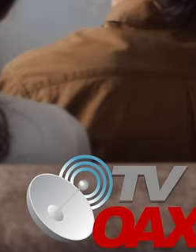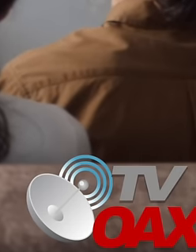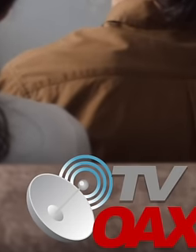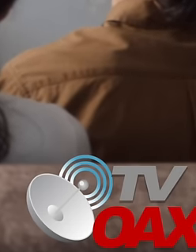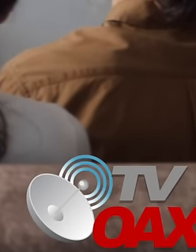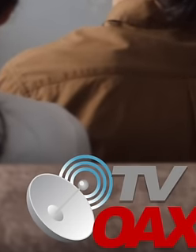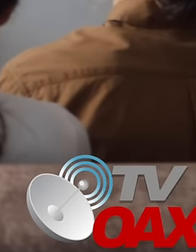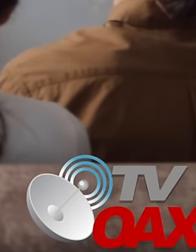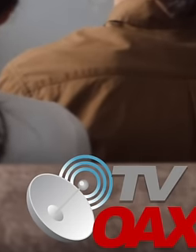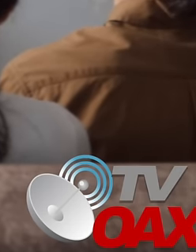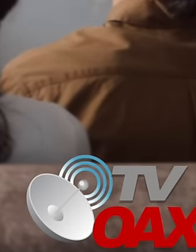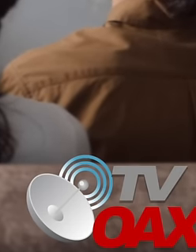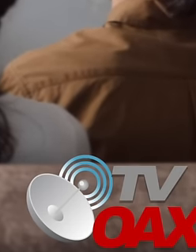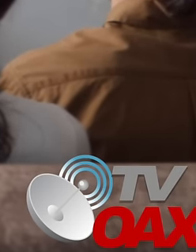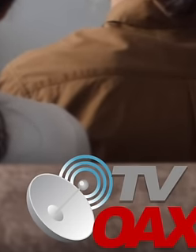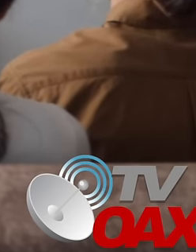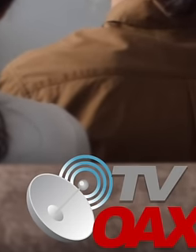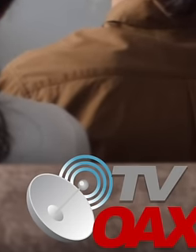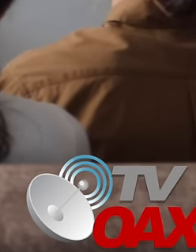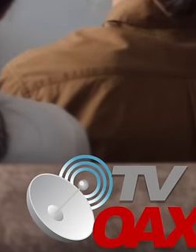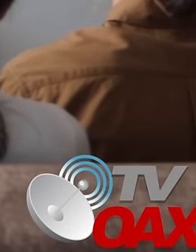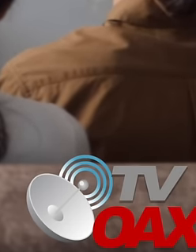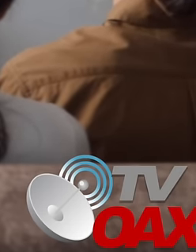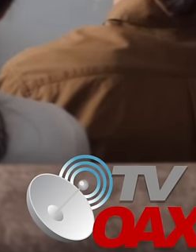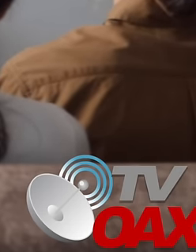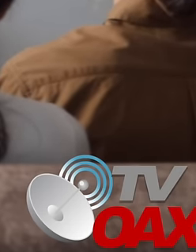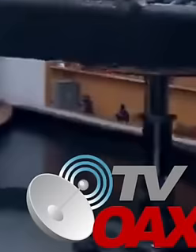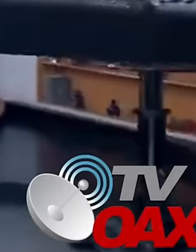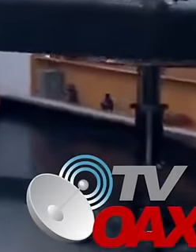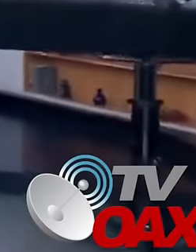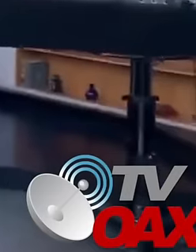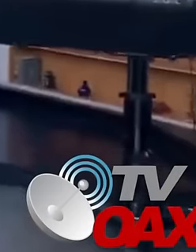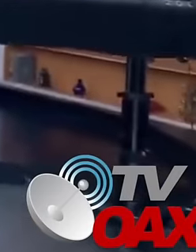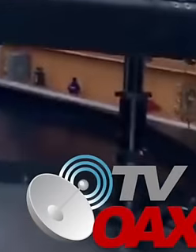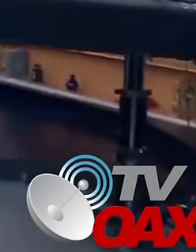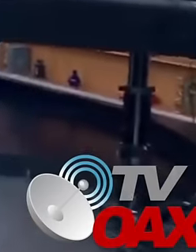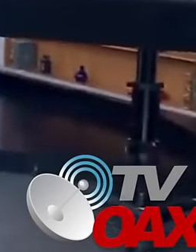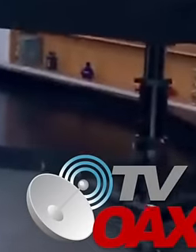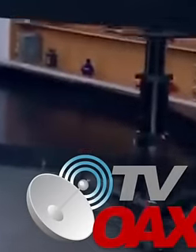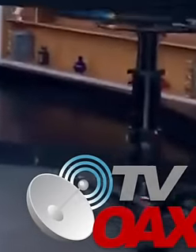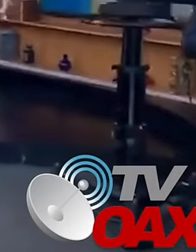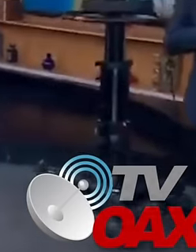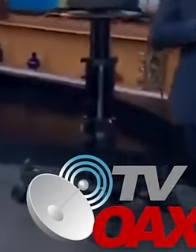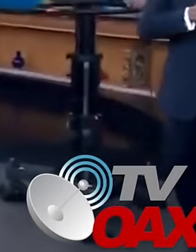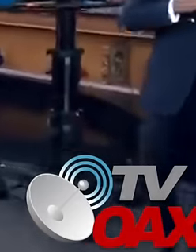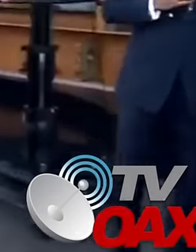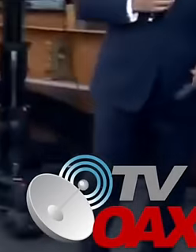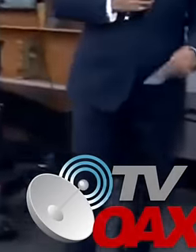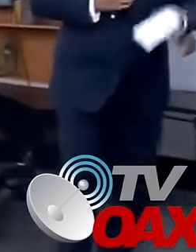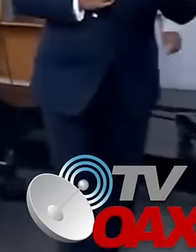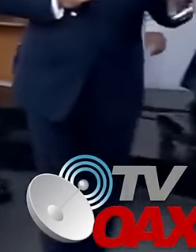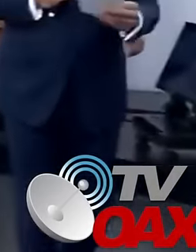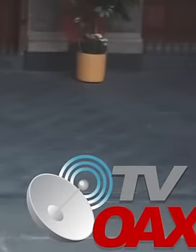governments . With the arrival of President López Obrador, he displaced the television stations and the same